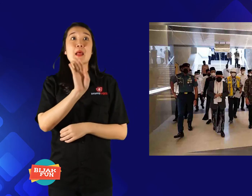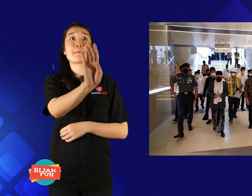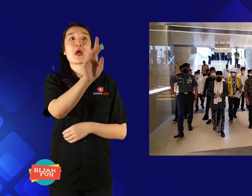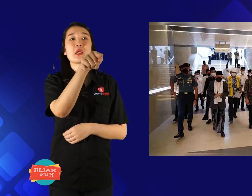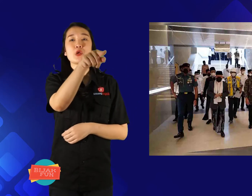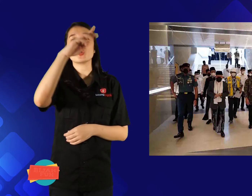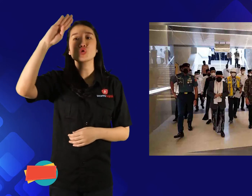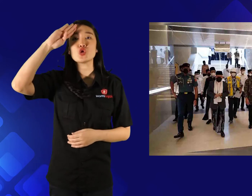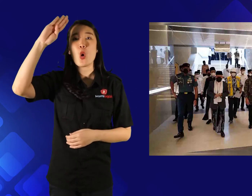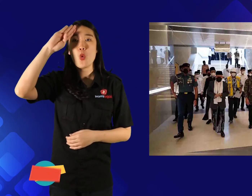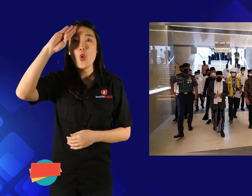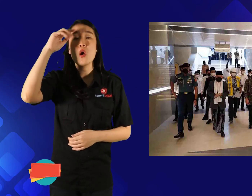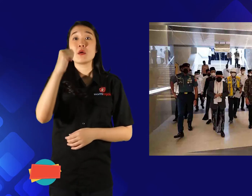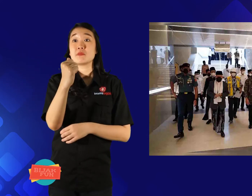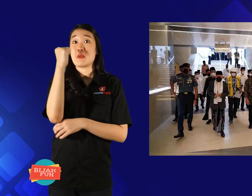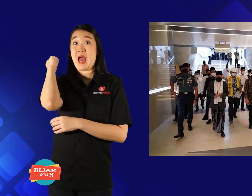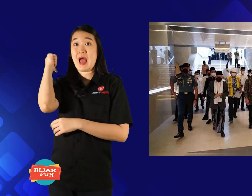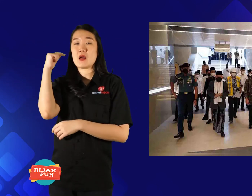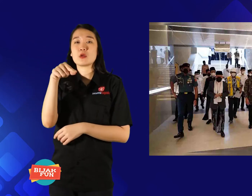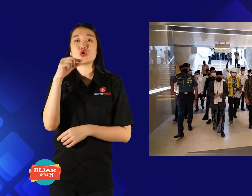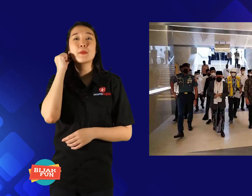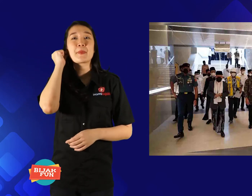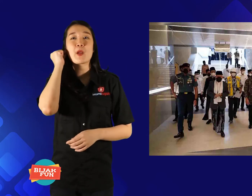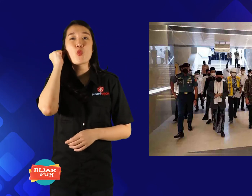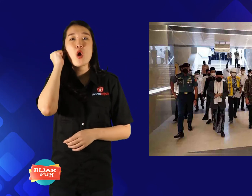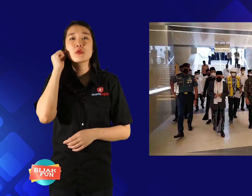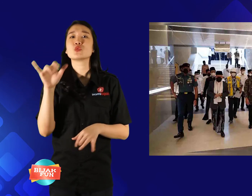Like in front of men and behind women.